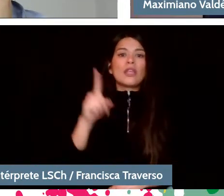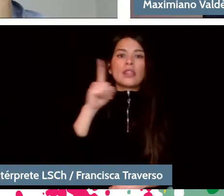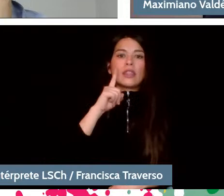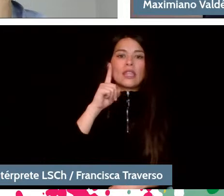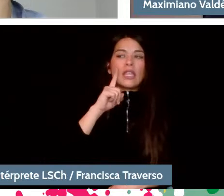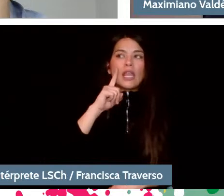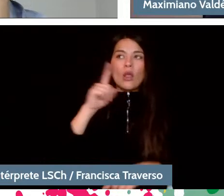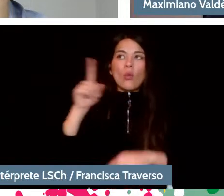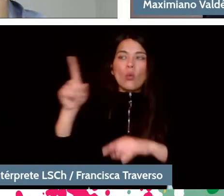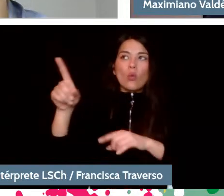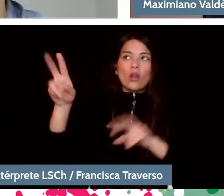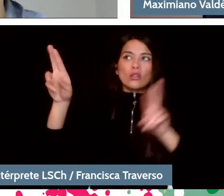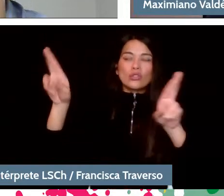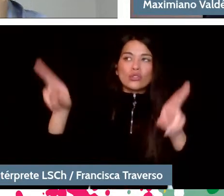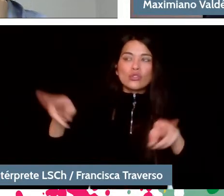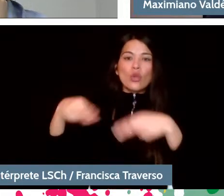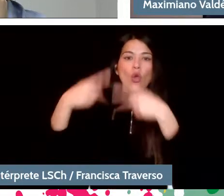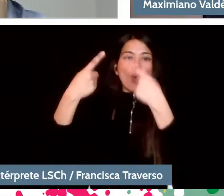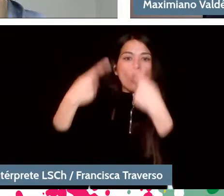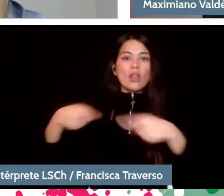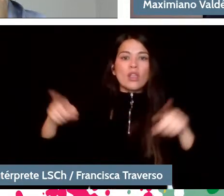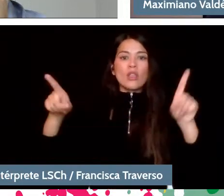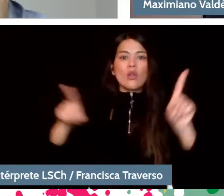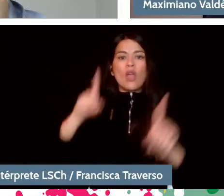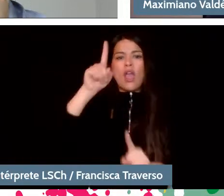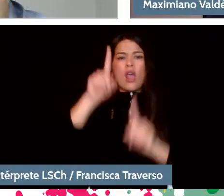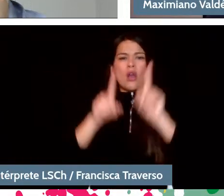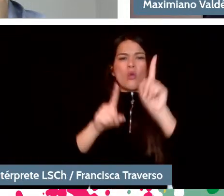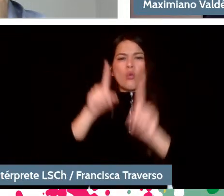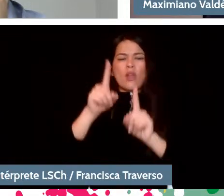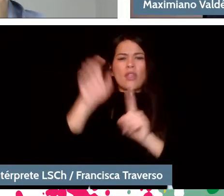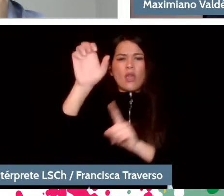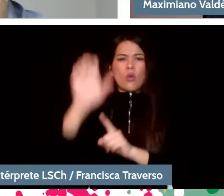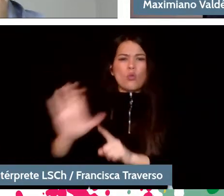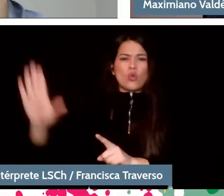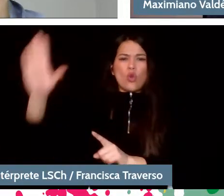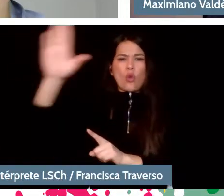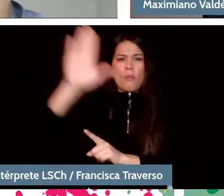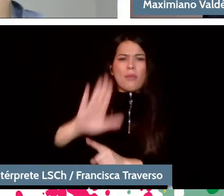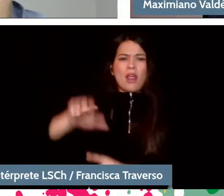have a sonority, especially in East Germany, before the unification